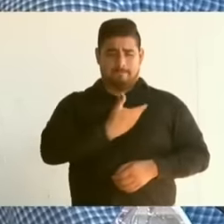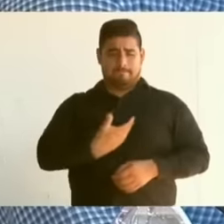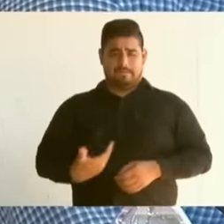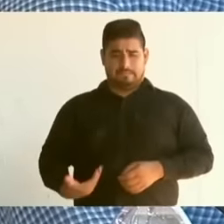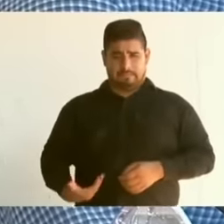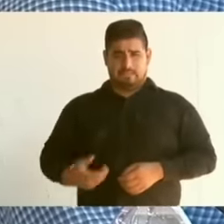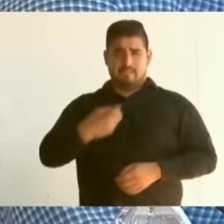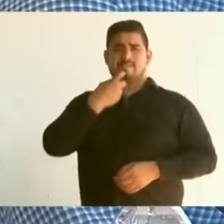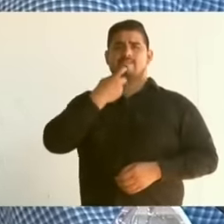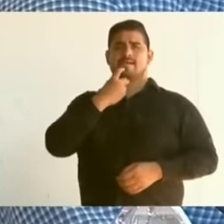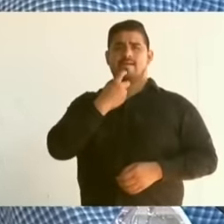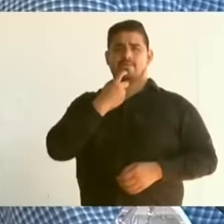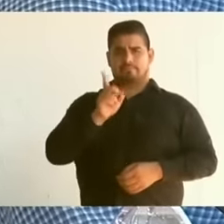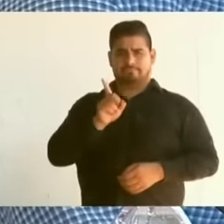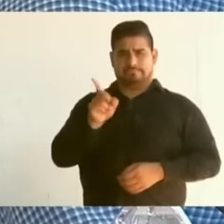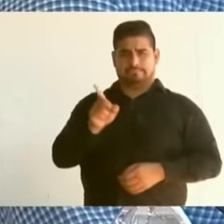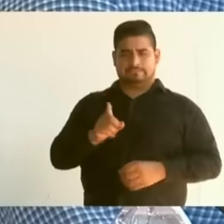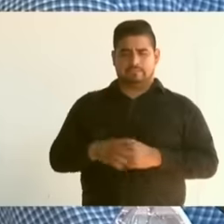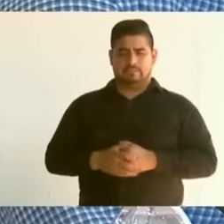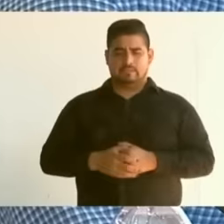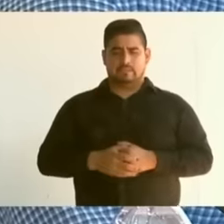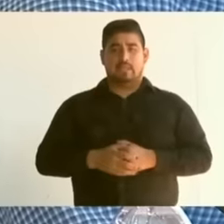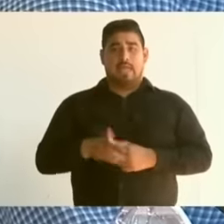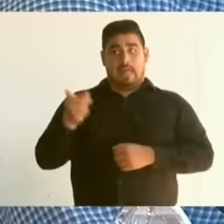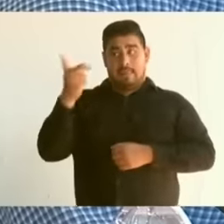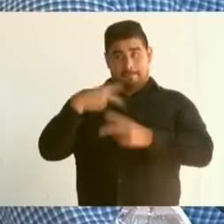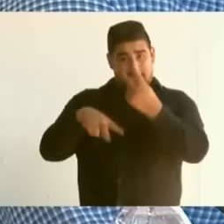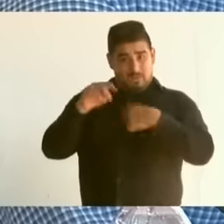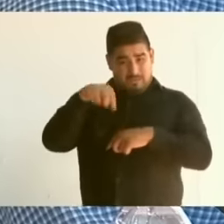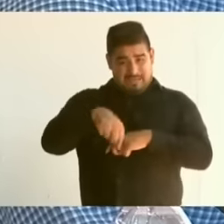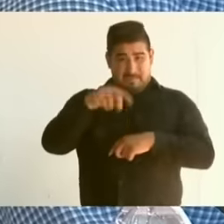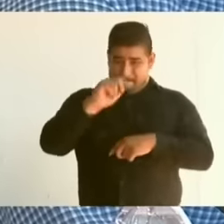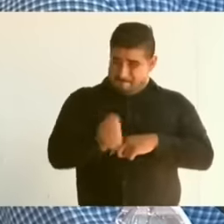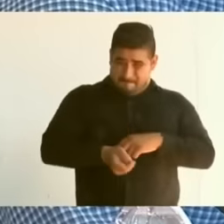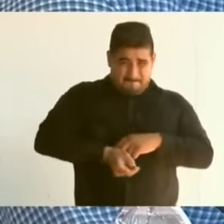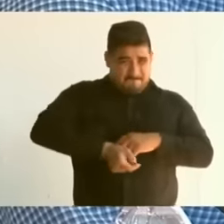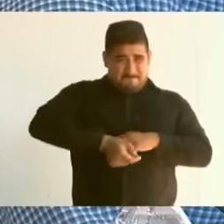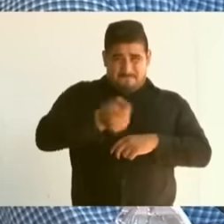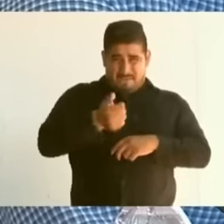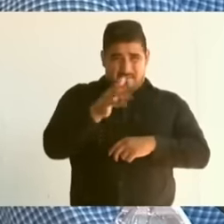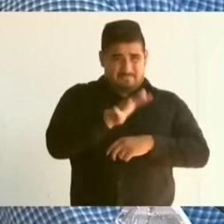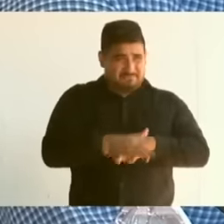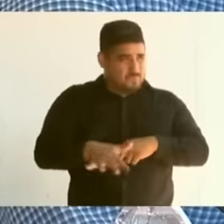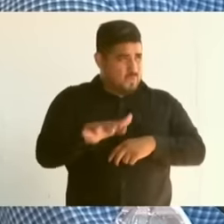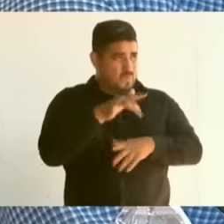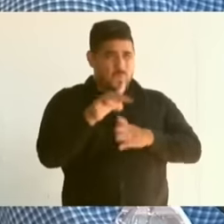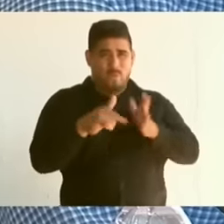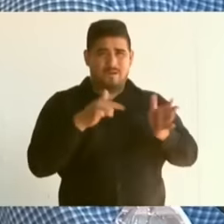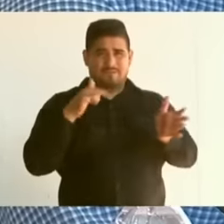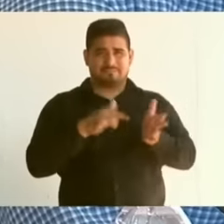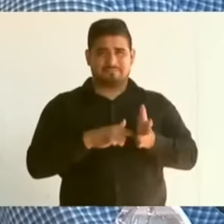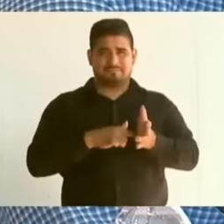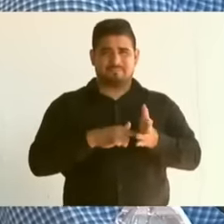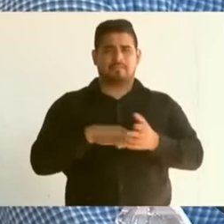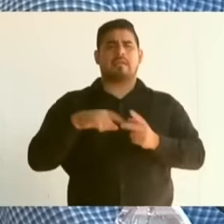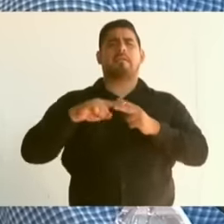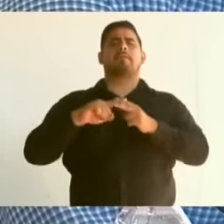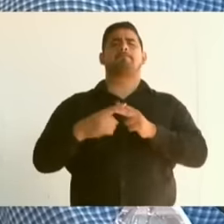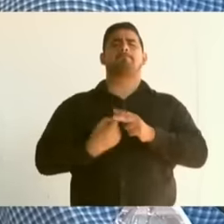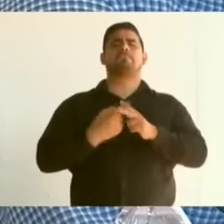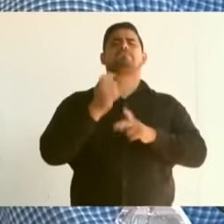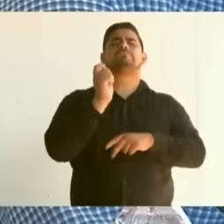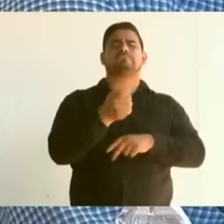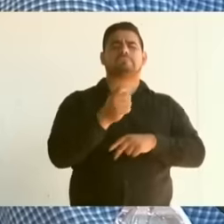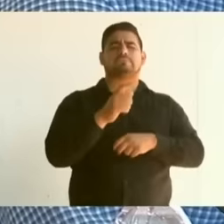López Obrador, when he came to this place for the first time, began compensation by offering apologies